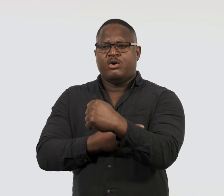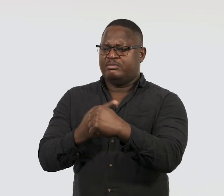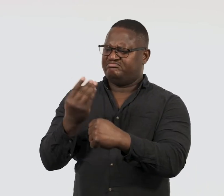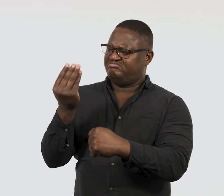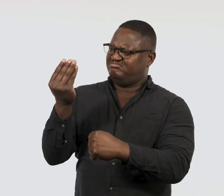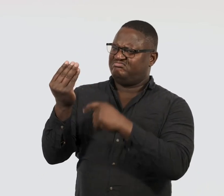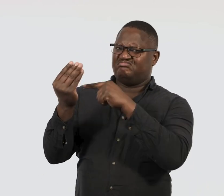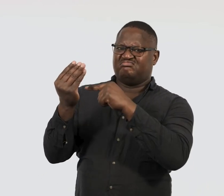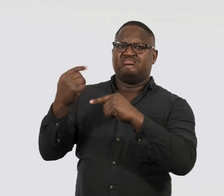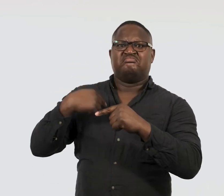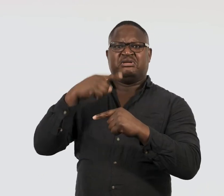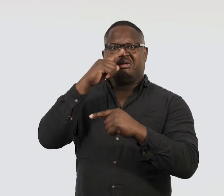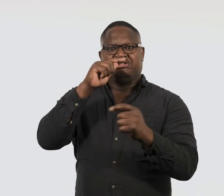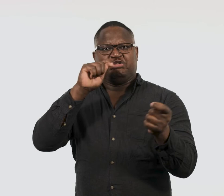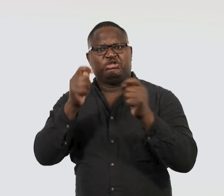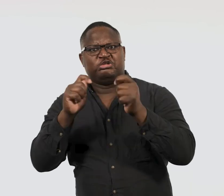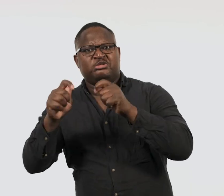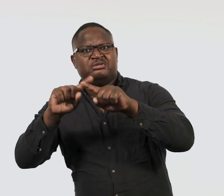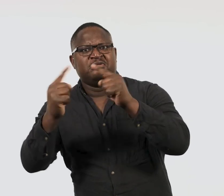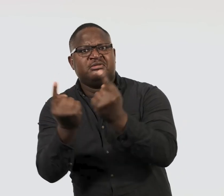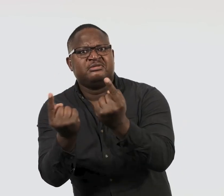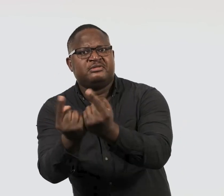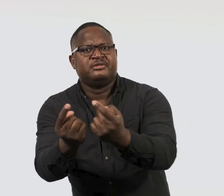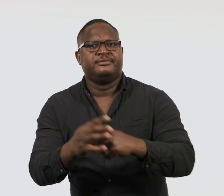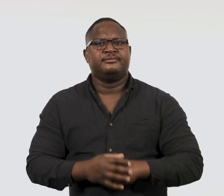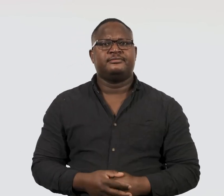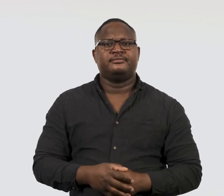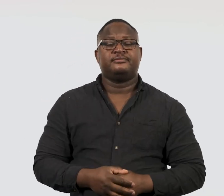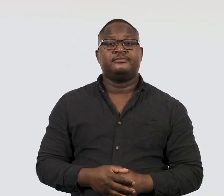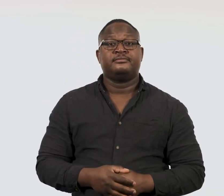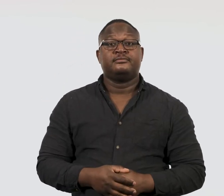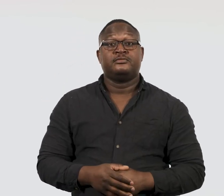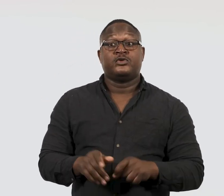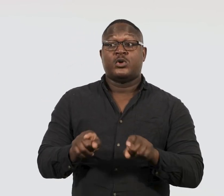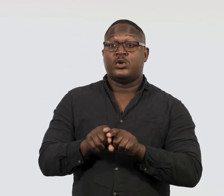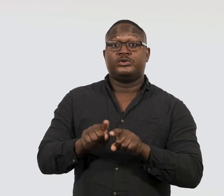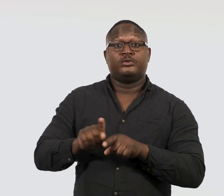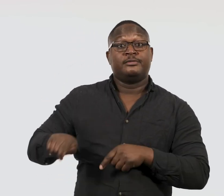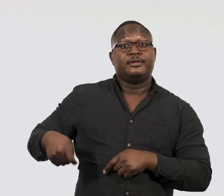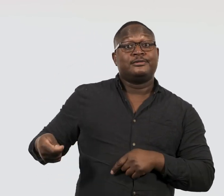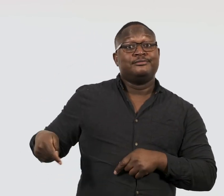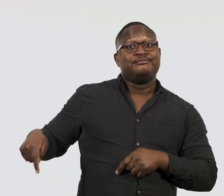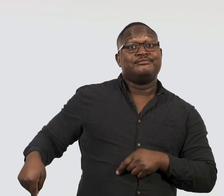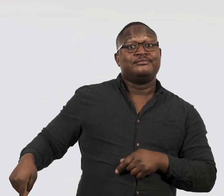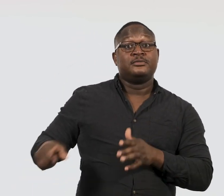The dingo is a protector, there to guard me.